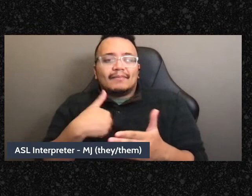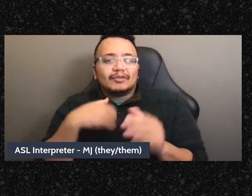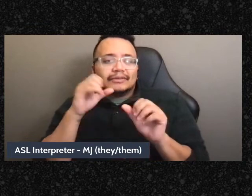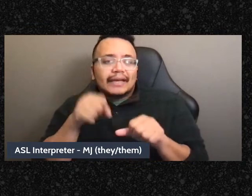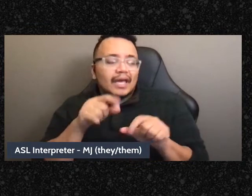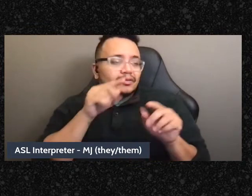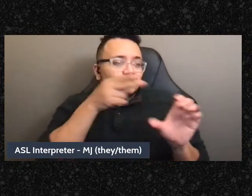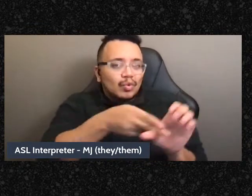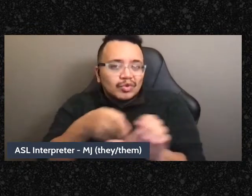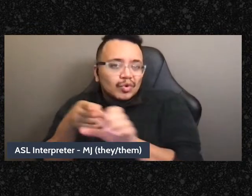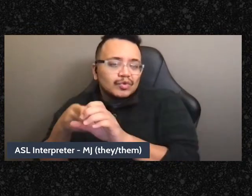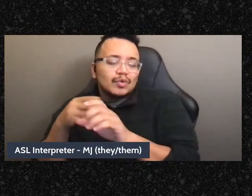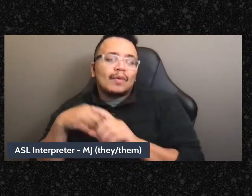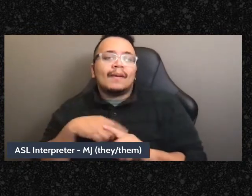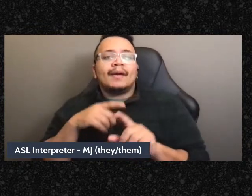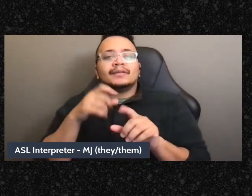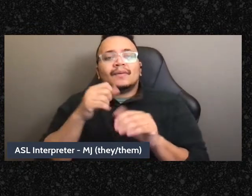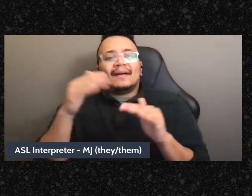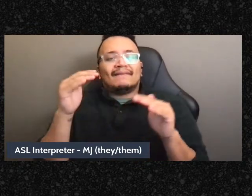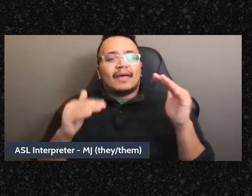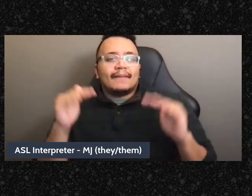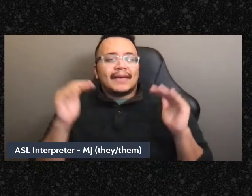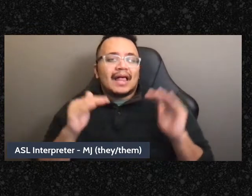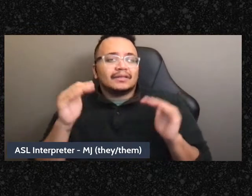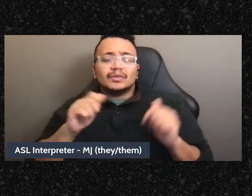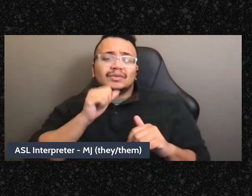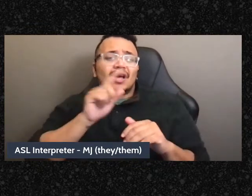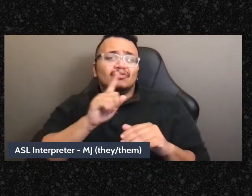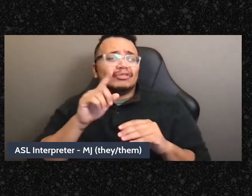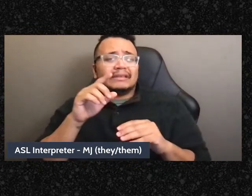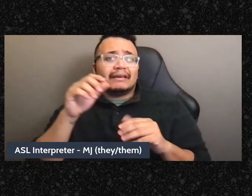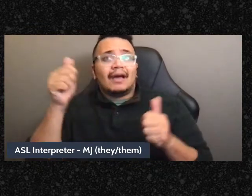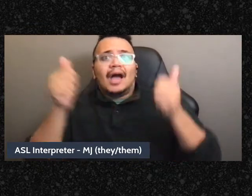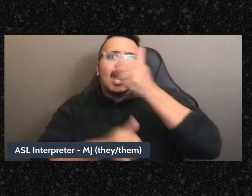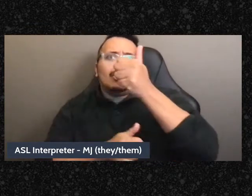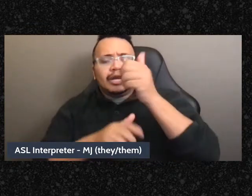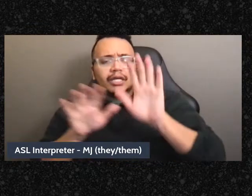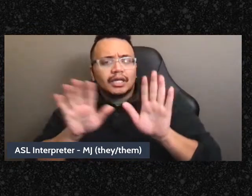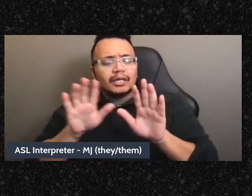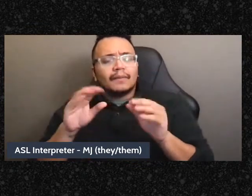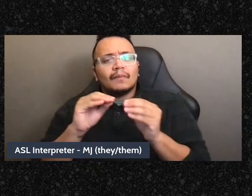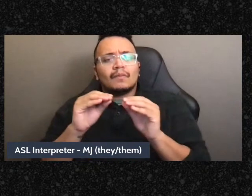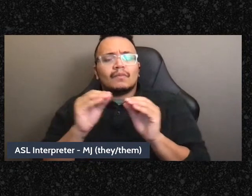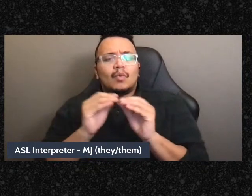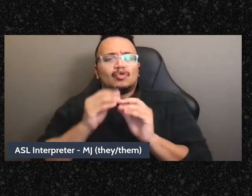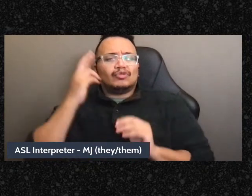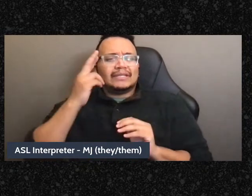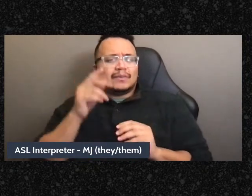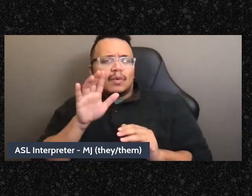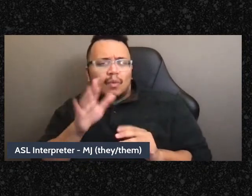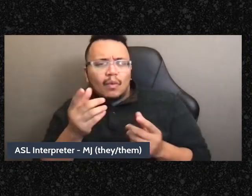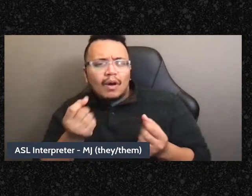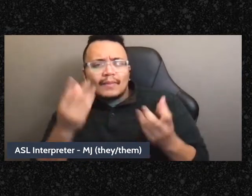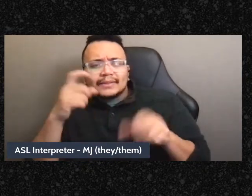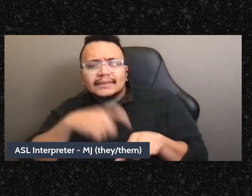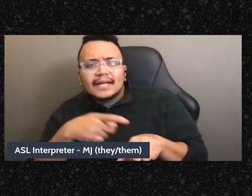and more about like what kinds of roles people can reasonably take on and knowing who is in what role